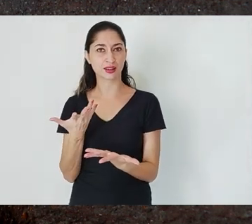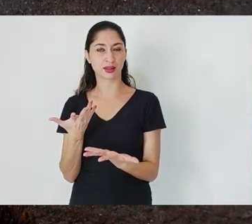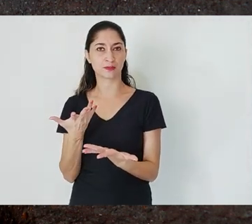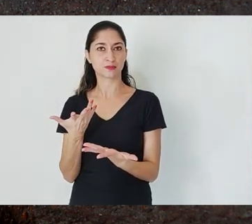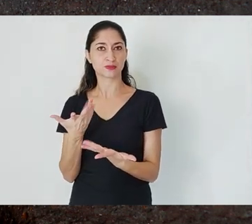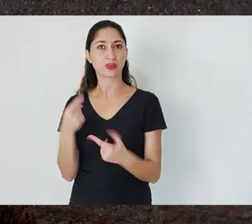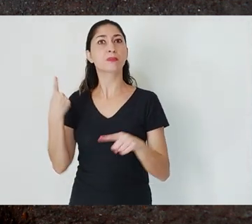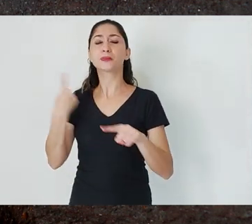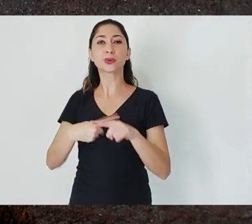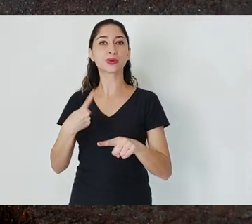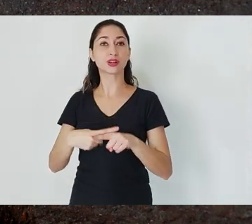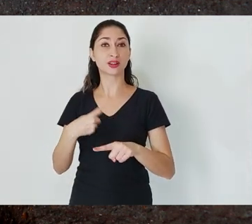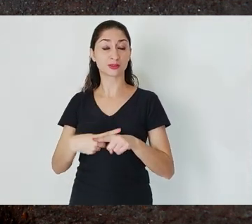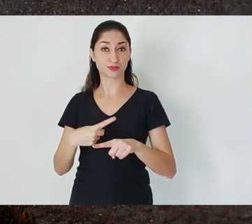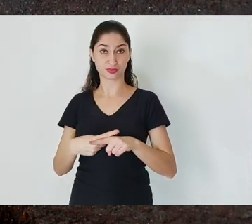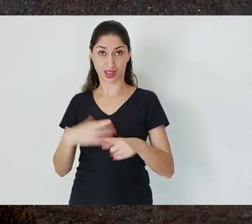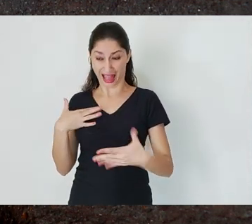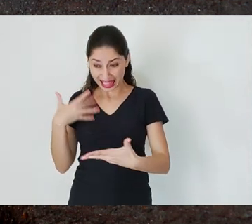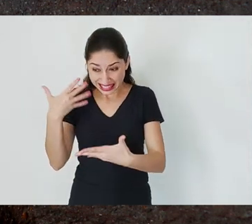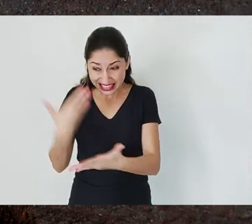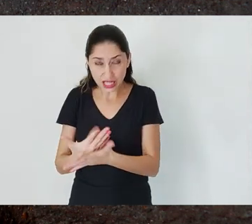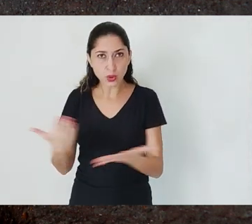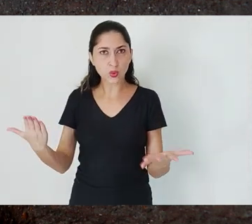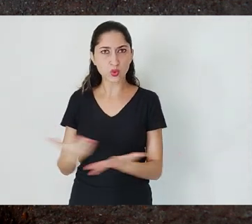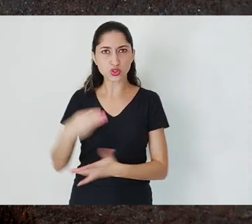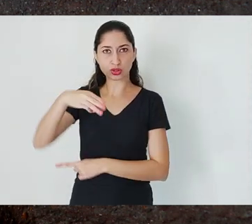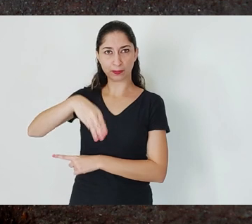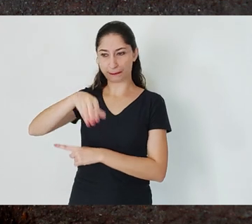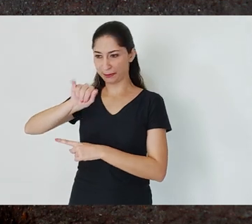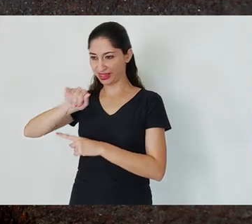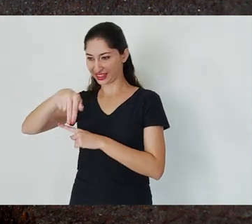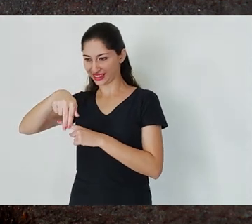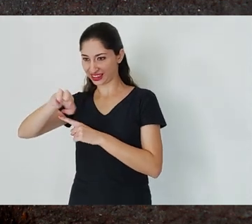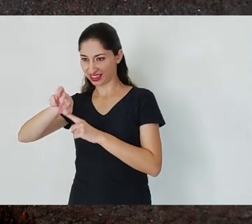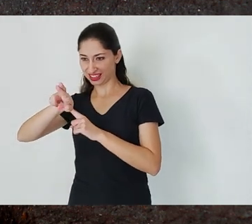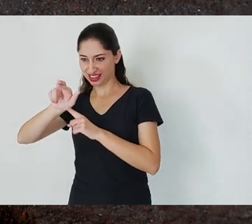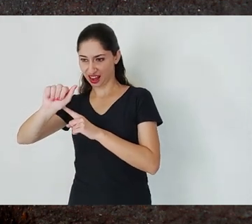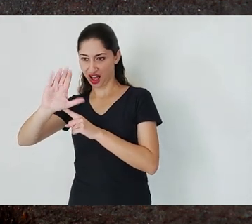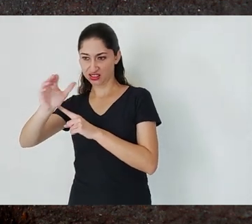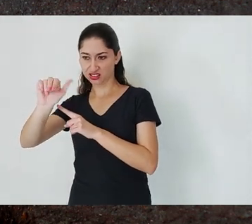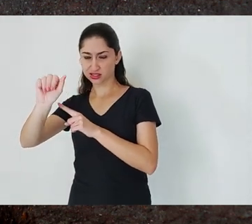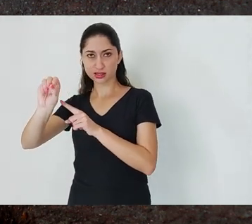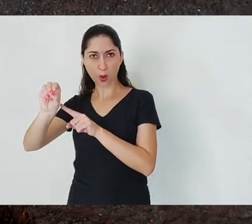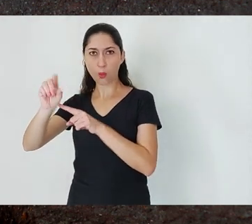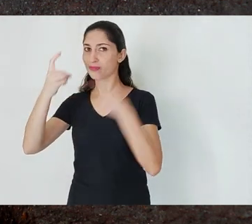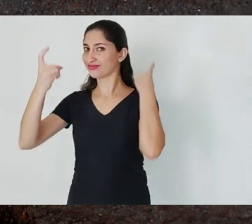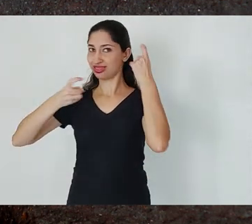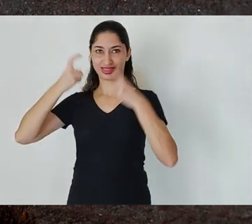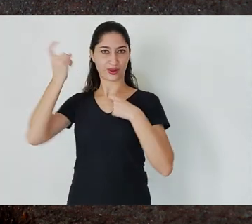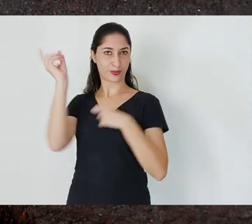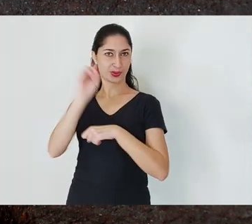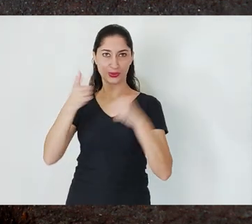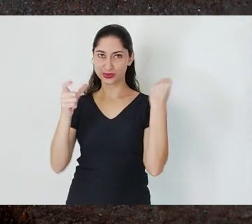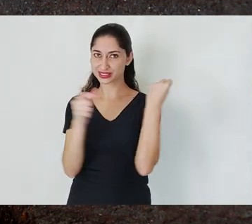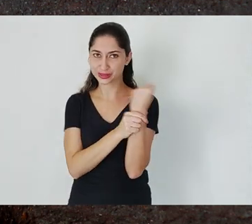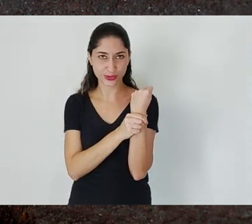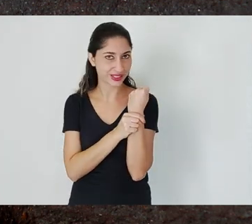It’s not its main concern issues like workplace safety,